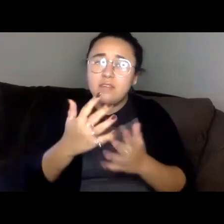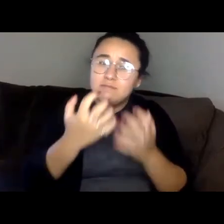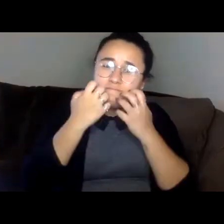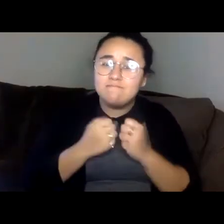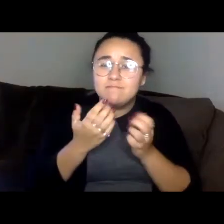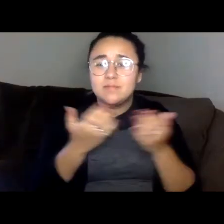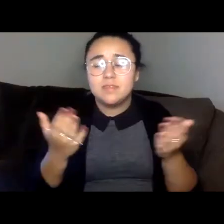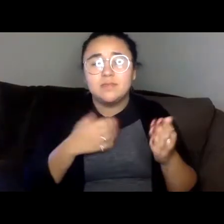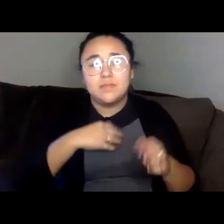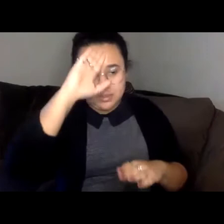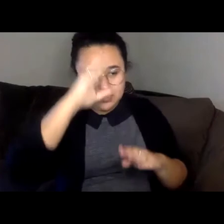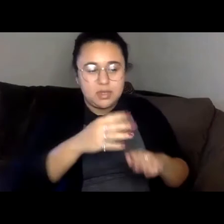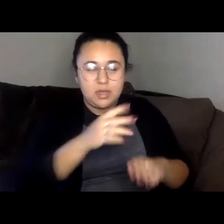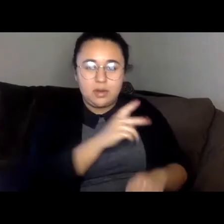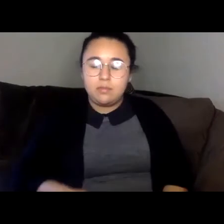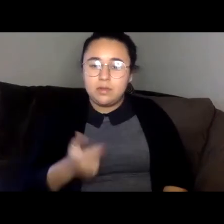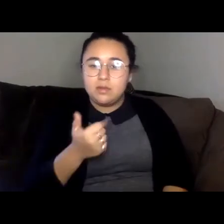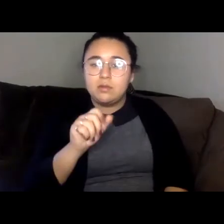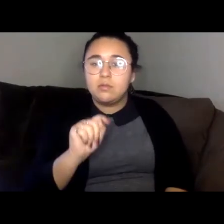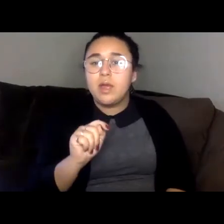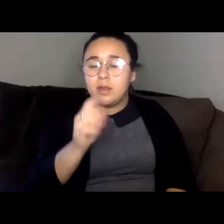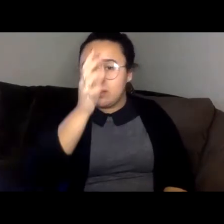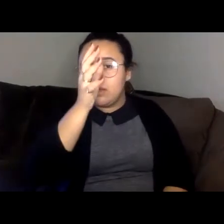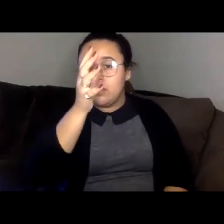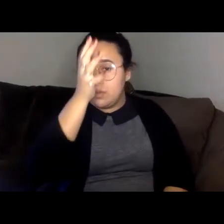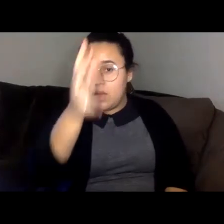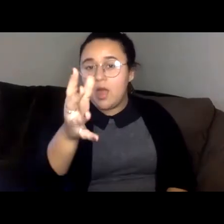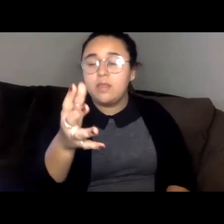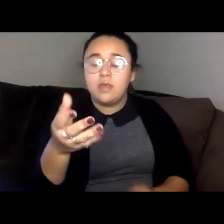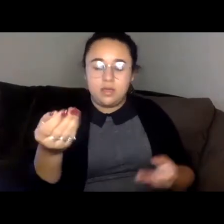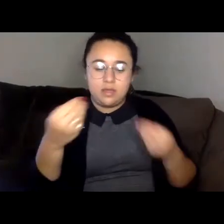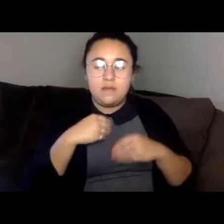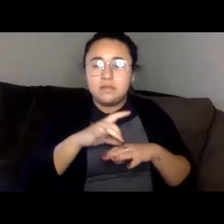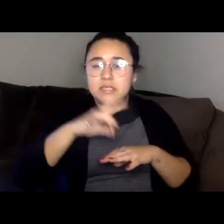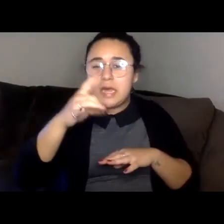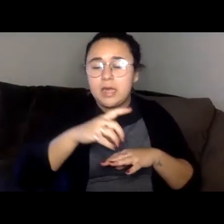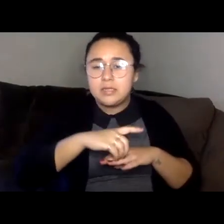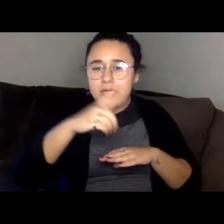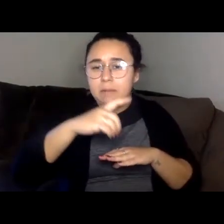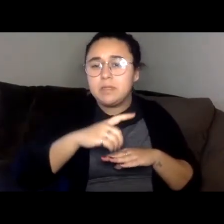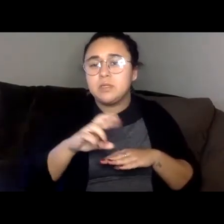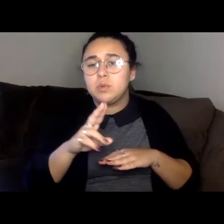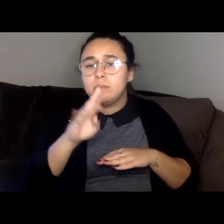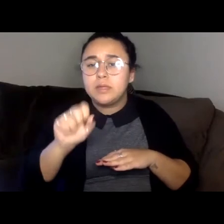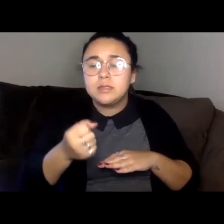My great grandfather had inherited diamonds and rubies, sapphires and pearls, jewels, my mother had never seen.